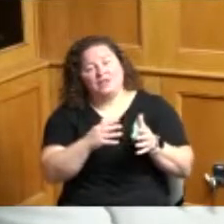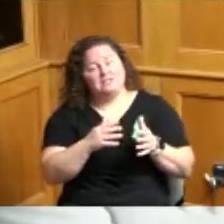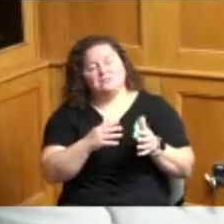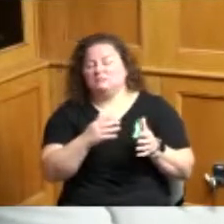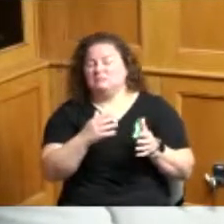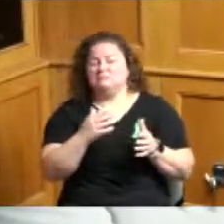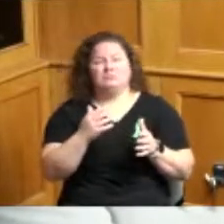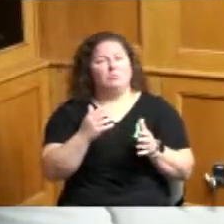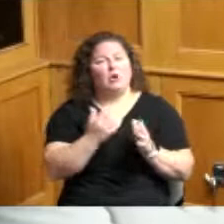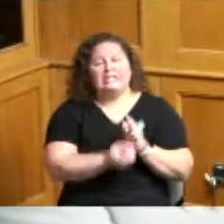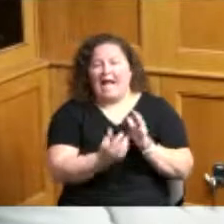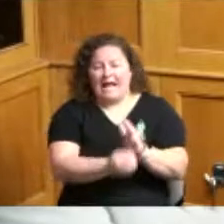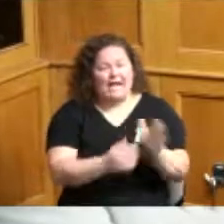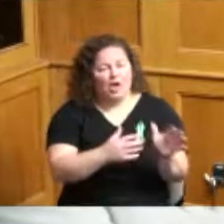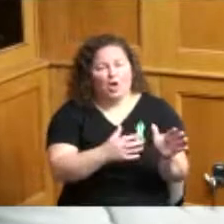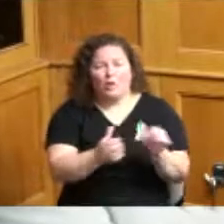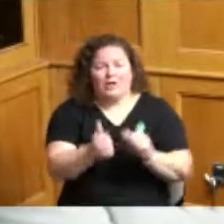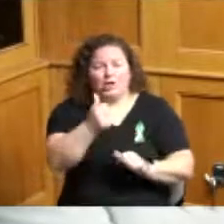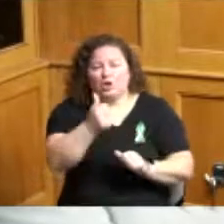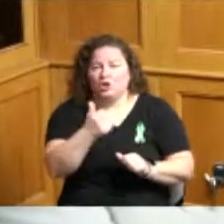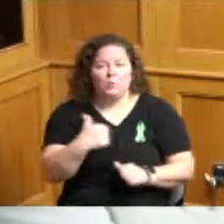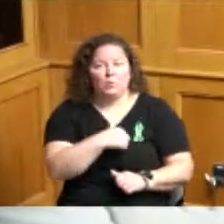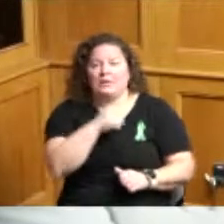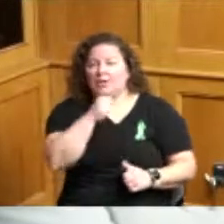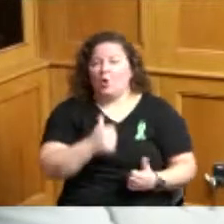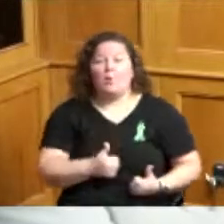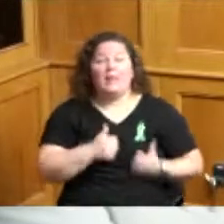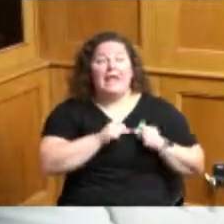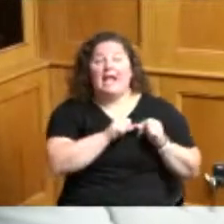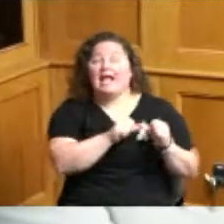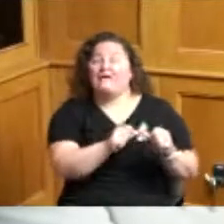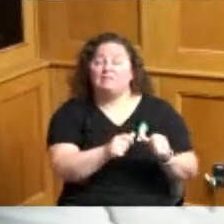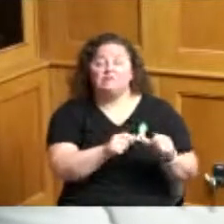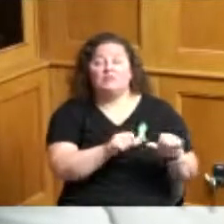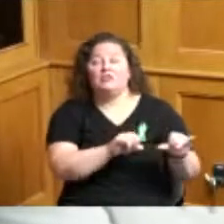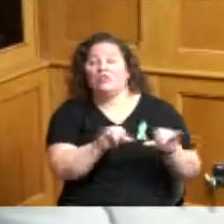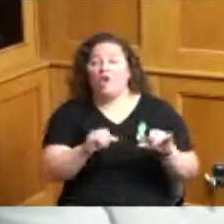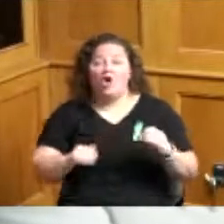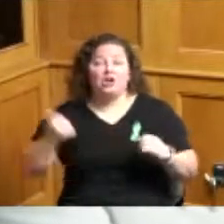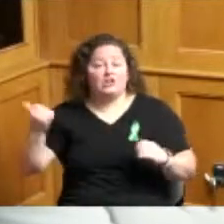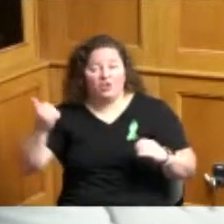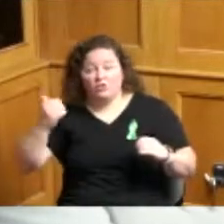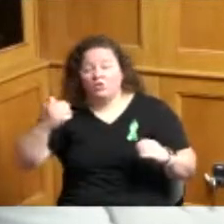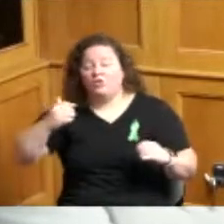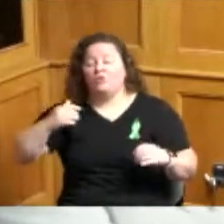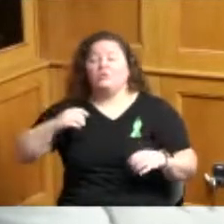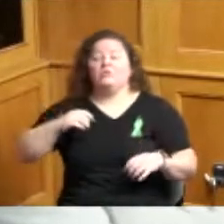quicker rates we don't live as long a lot of hereditary things are happening high blood